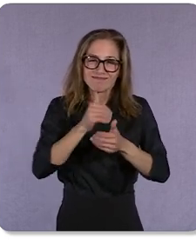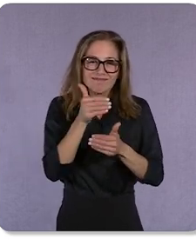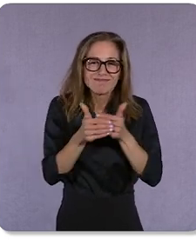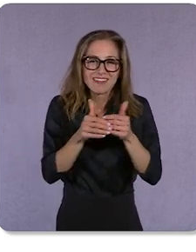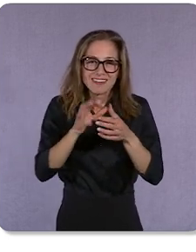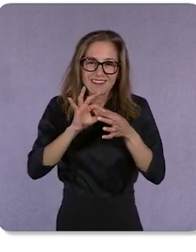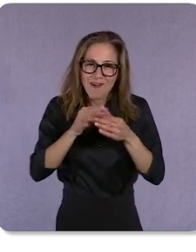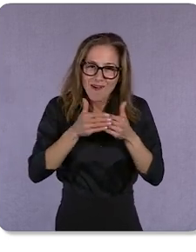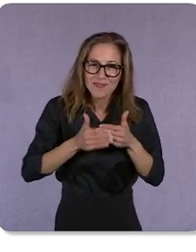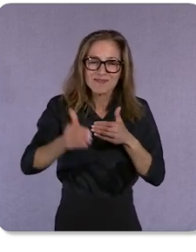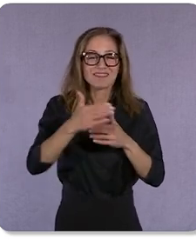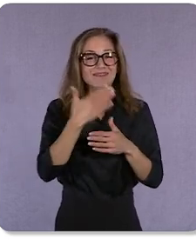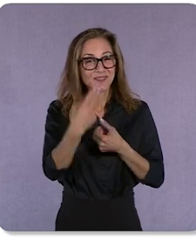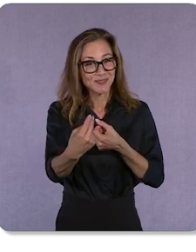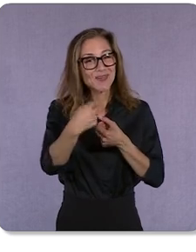Thanks for joining us.